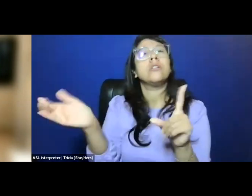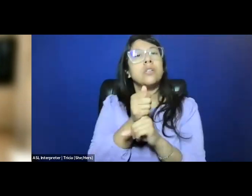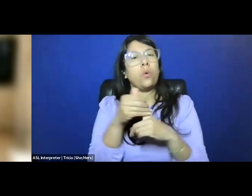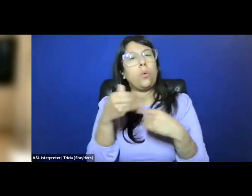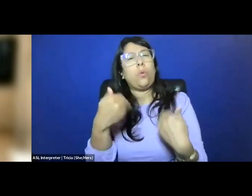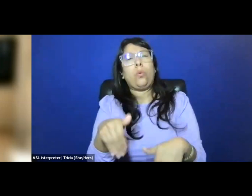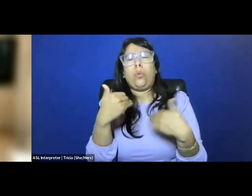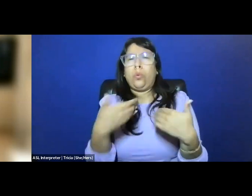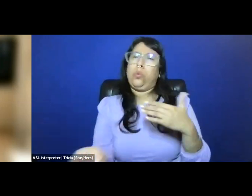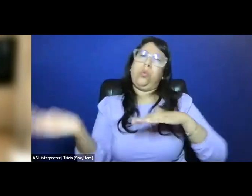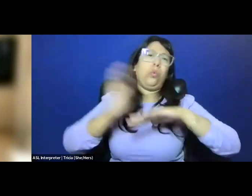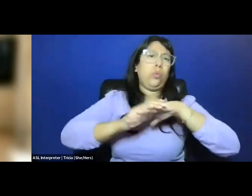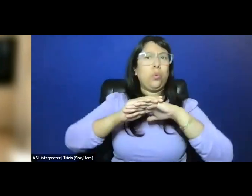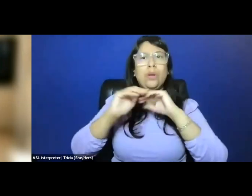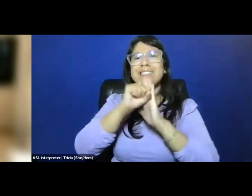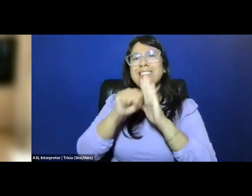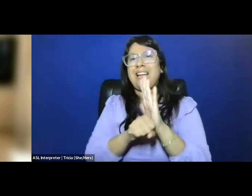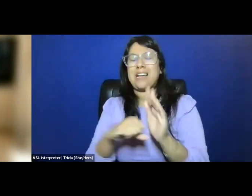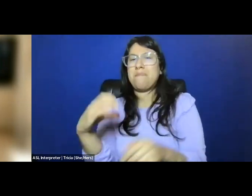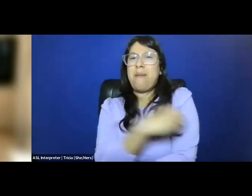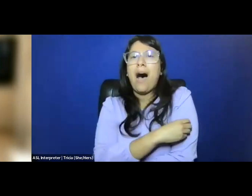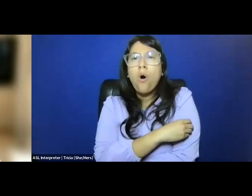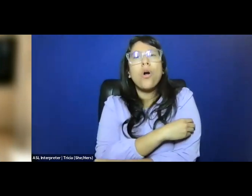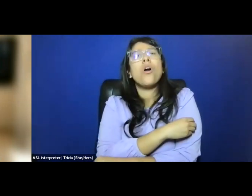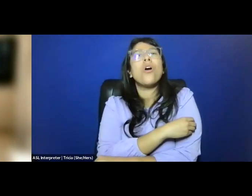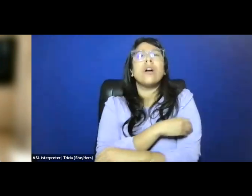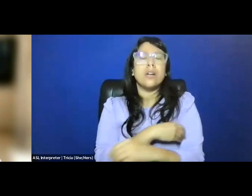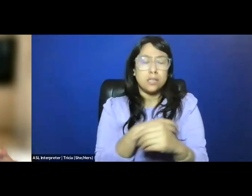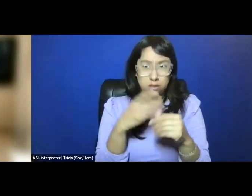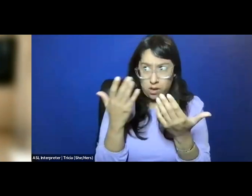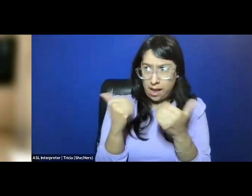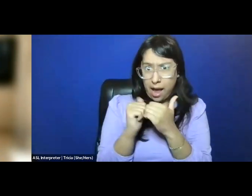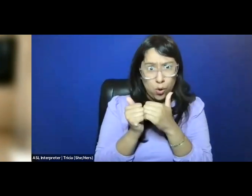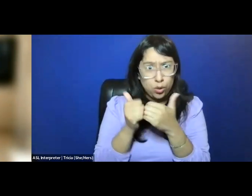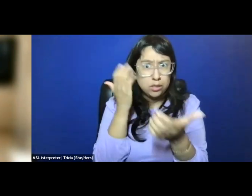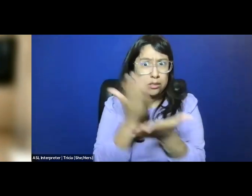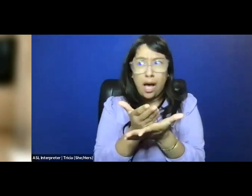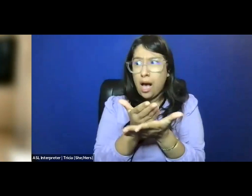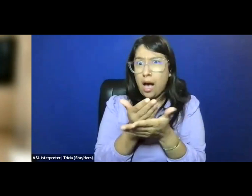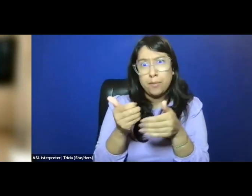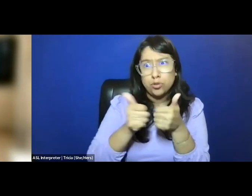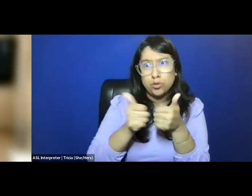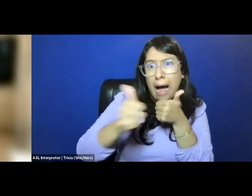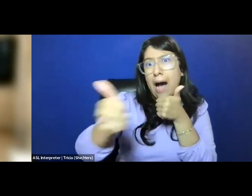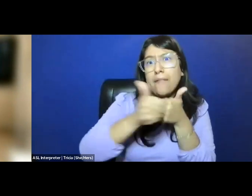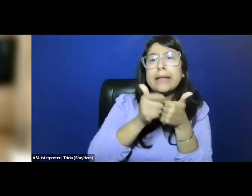what we're seeing is a magnification of state power, and return to the idea that in order to stop travel,